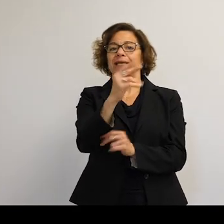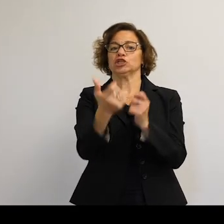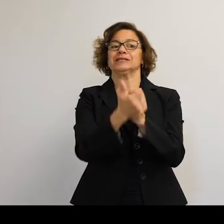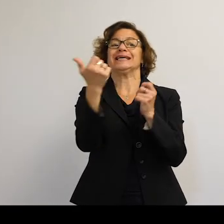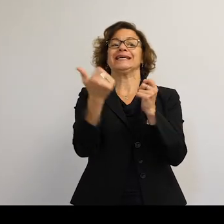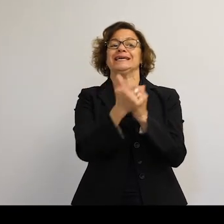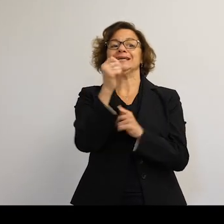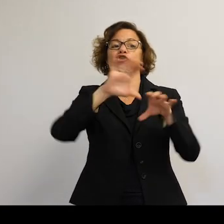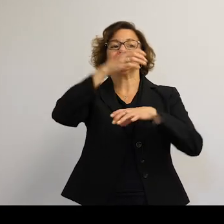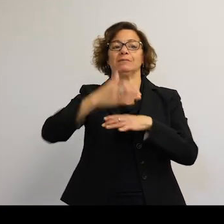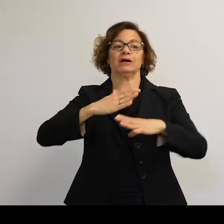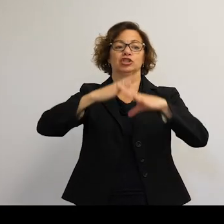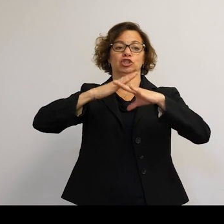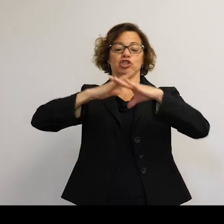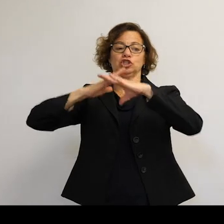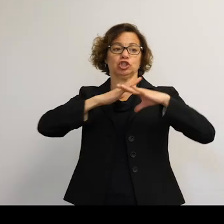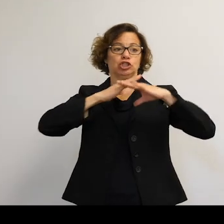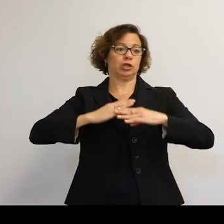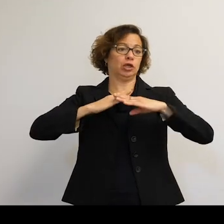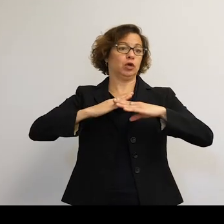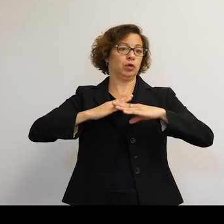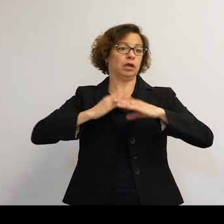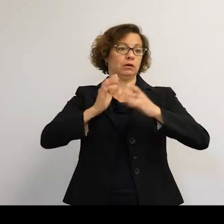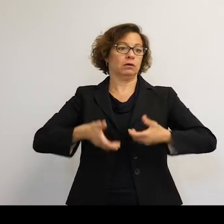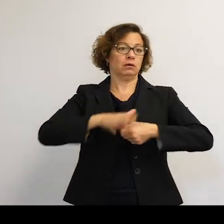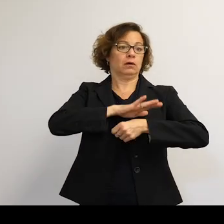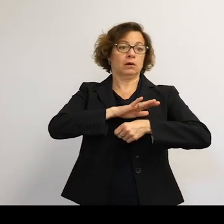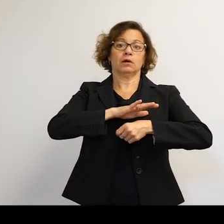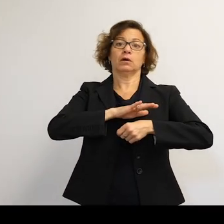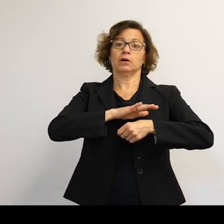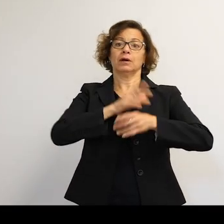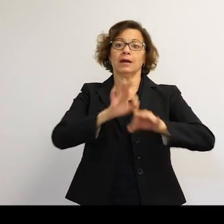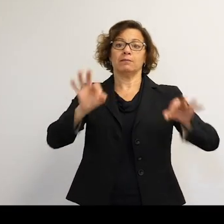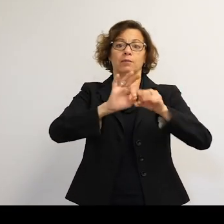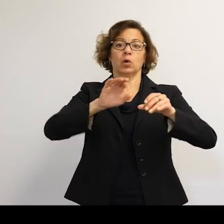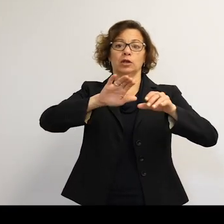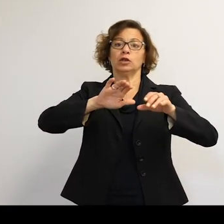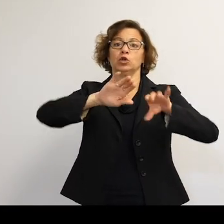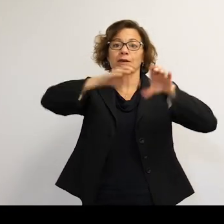And shielding is important. And you can line your spaceship with lead.